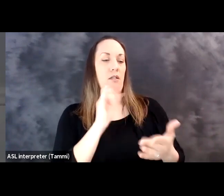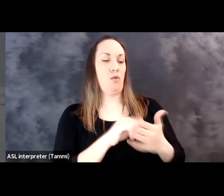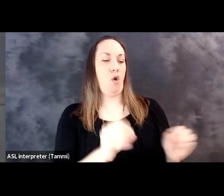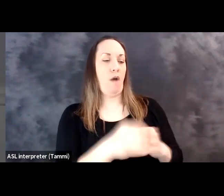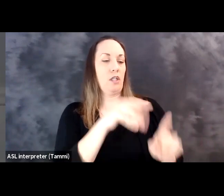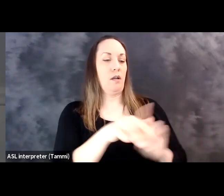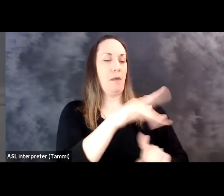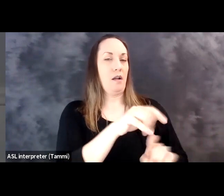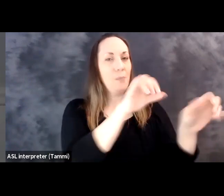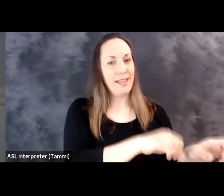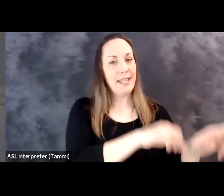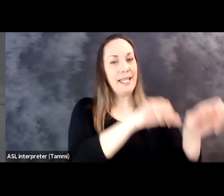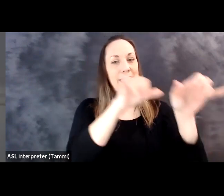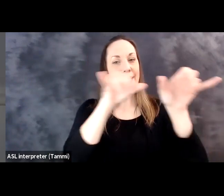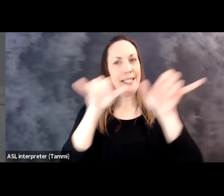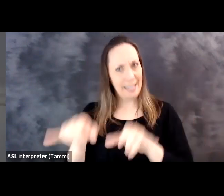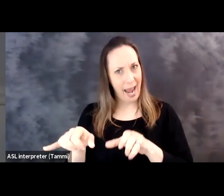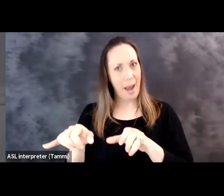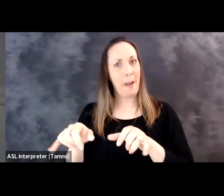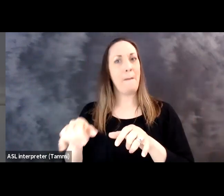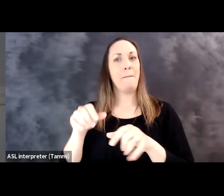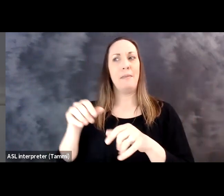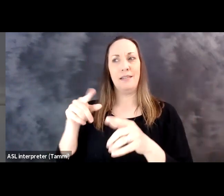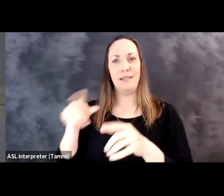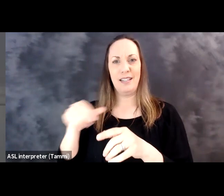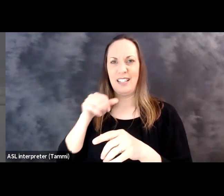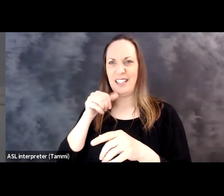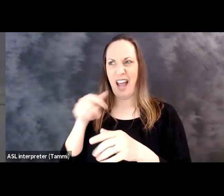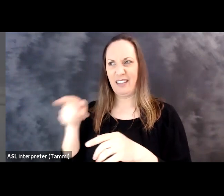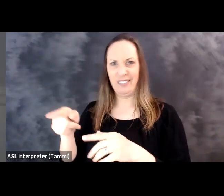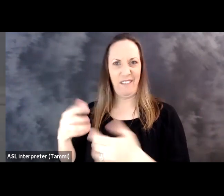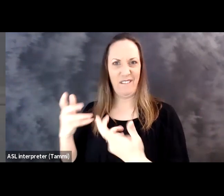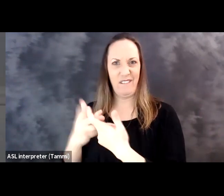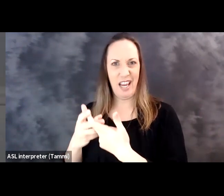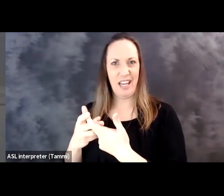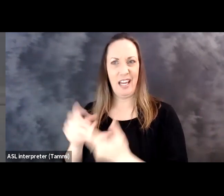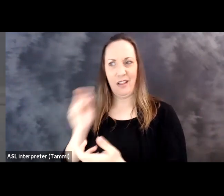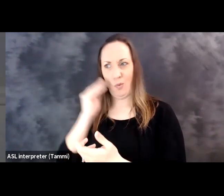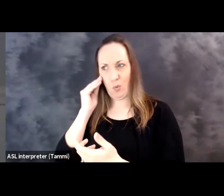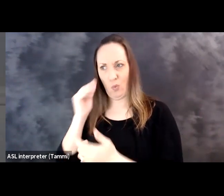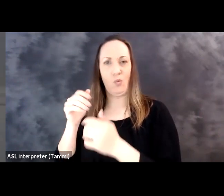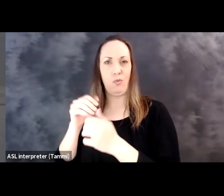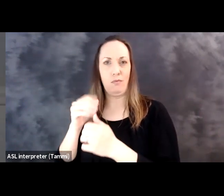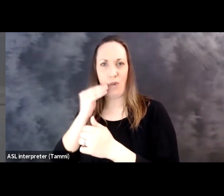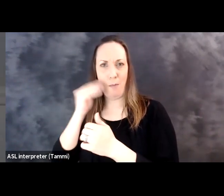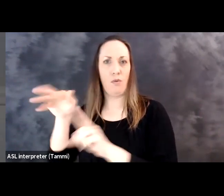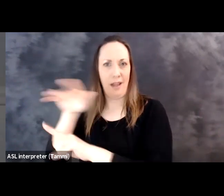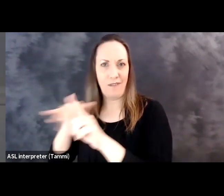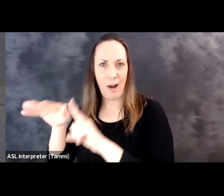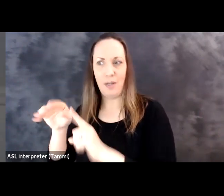fitting into that office environment. It shows the same square peg not fitting into this triangle hole here labeled